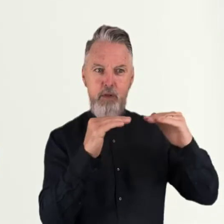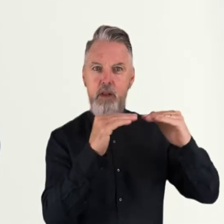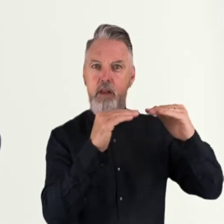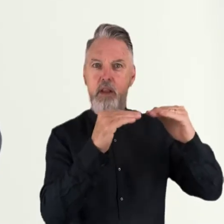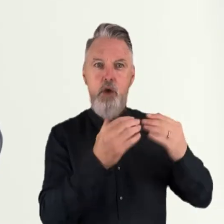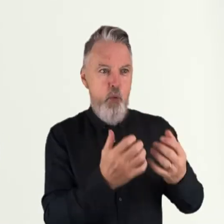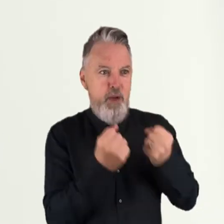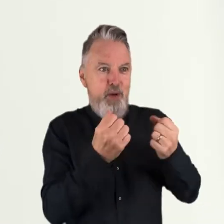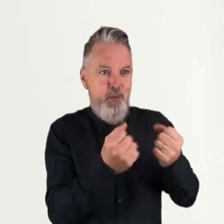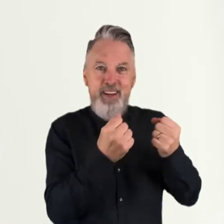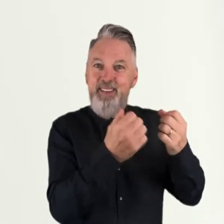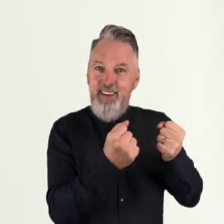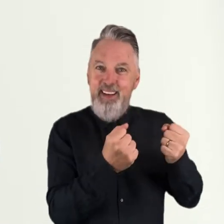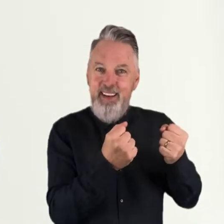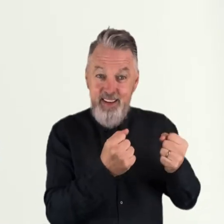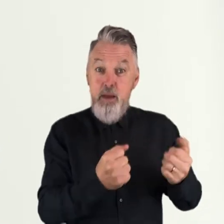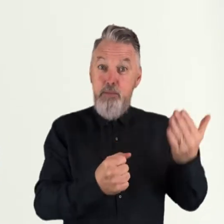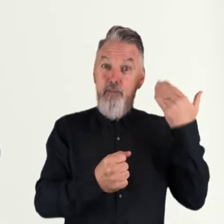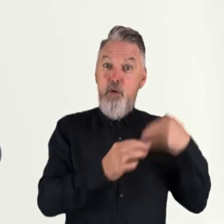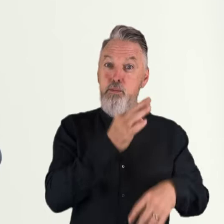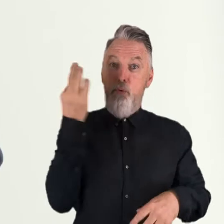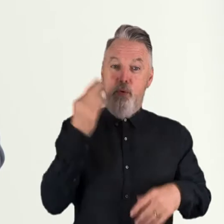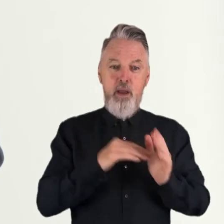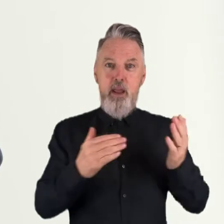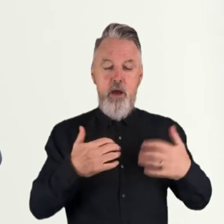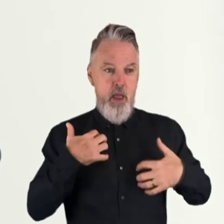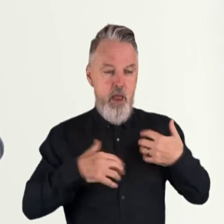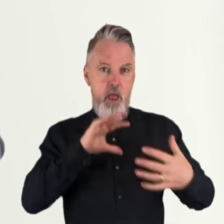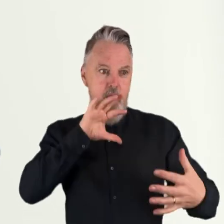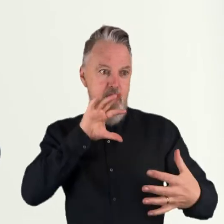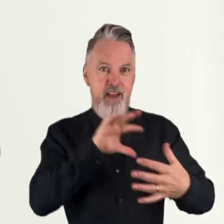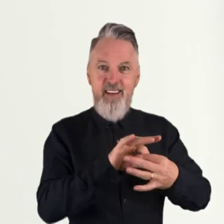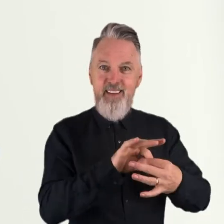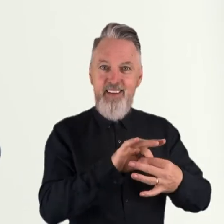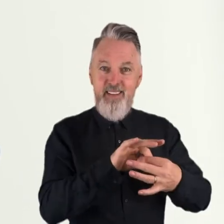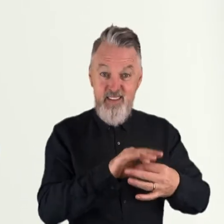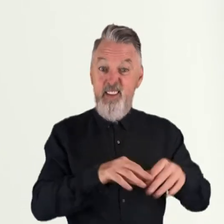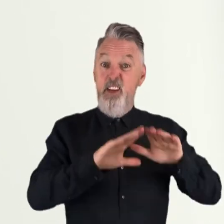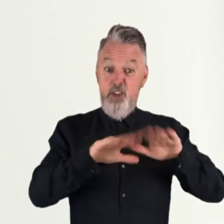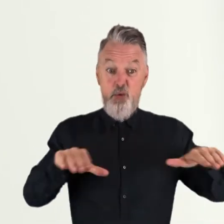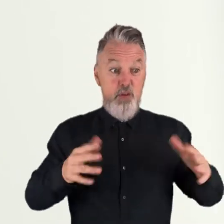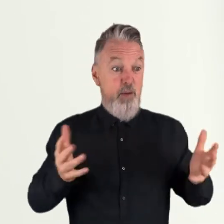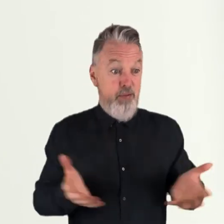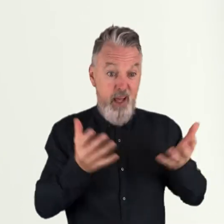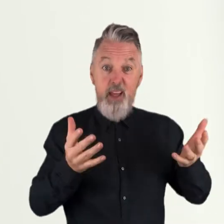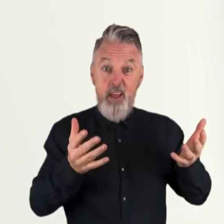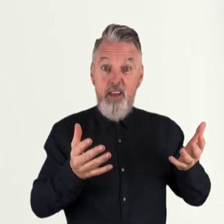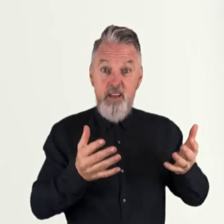It turns tedious practice into engaging play. And while kids are playing, Speech Frog records their speech